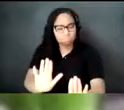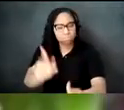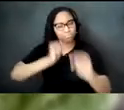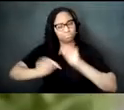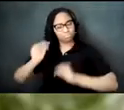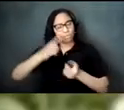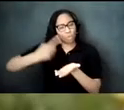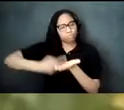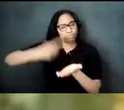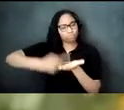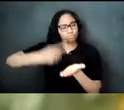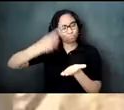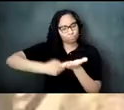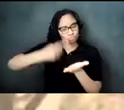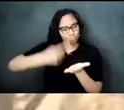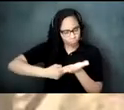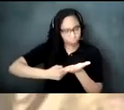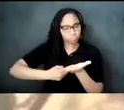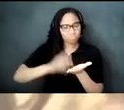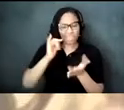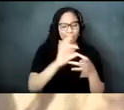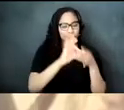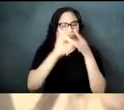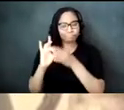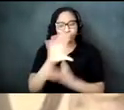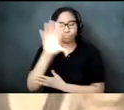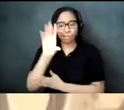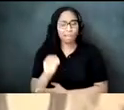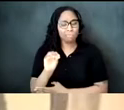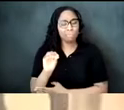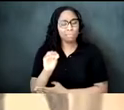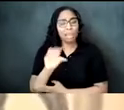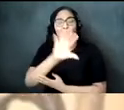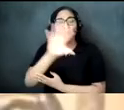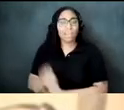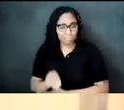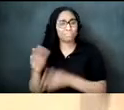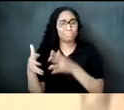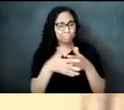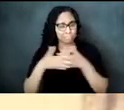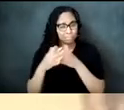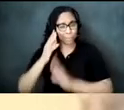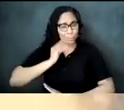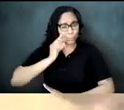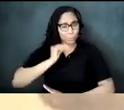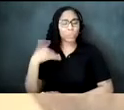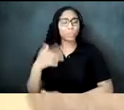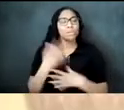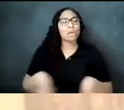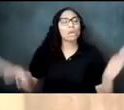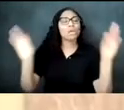in the context of the african-american experience it is important to note the origin of tea culture